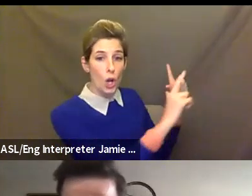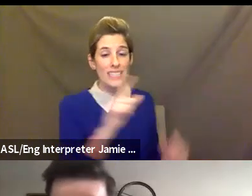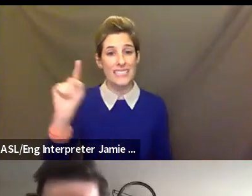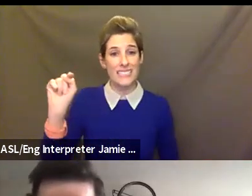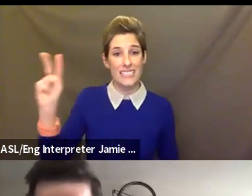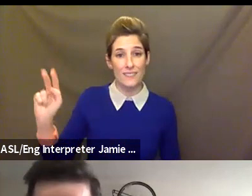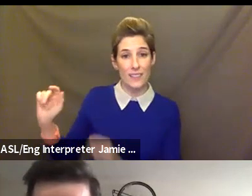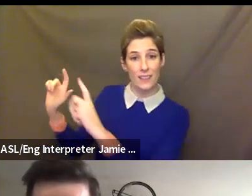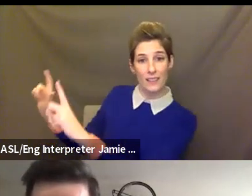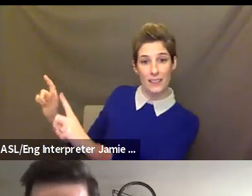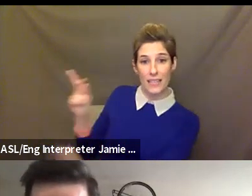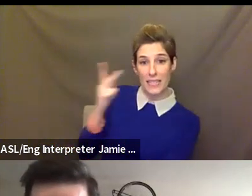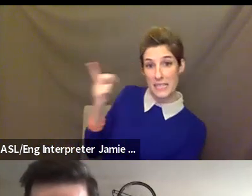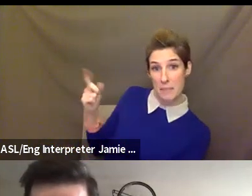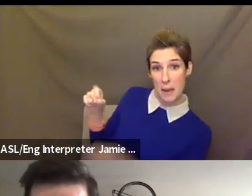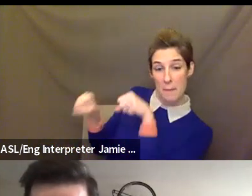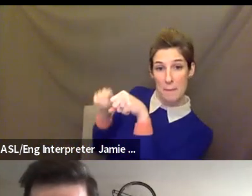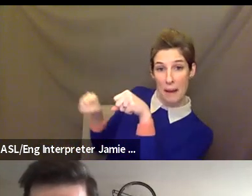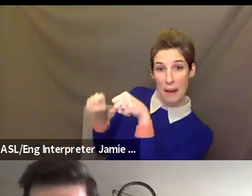slightly, you might see my bicycle hanging from the wall.